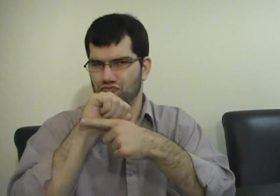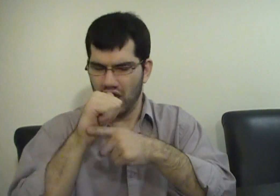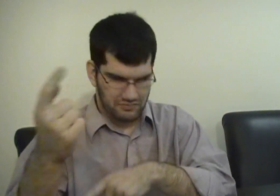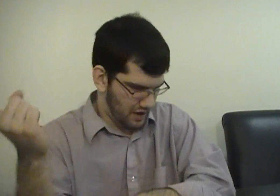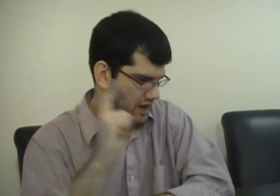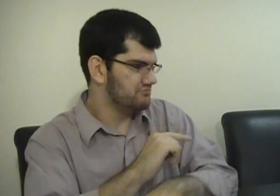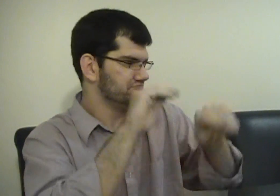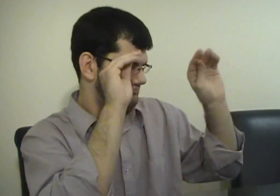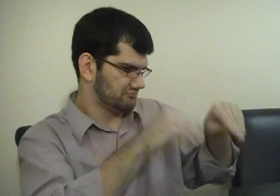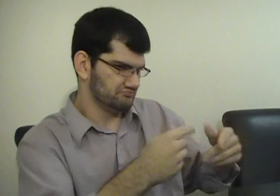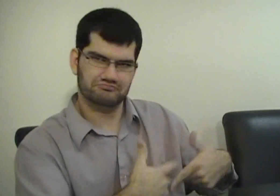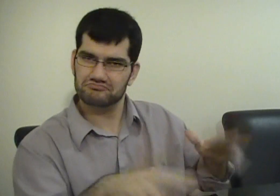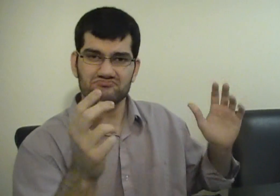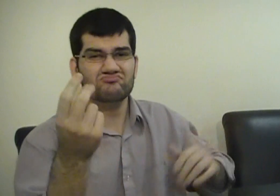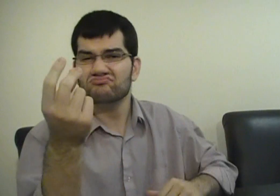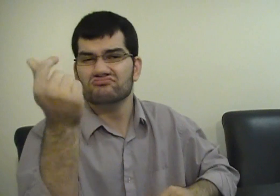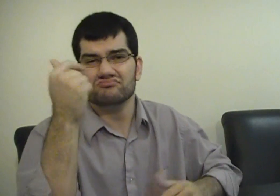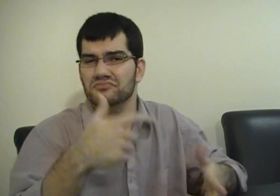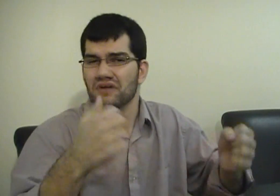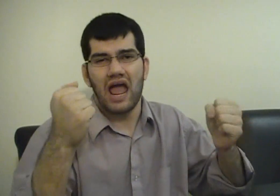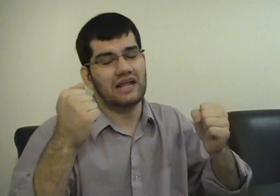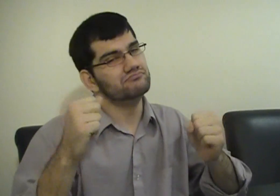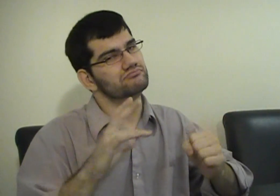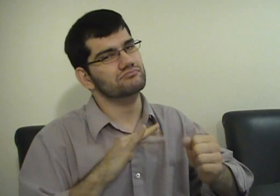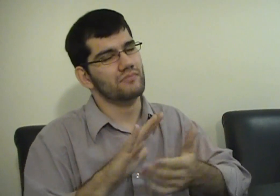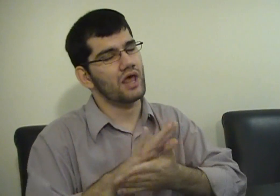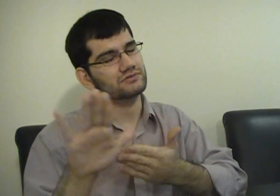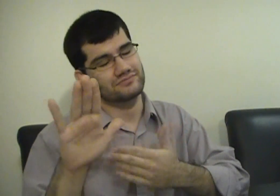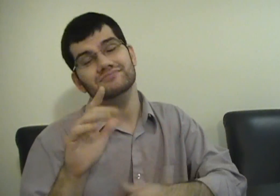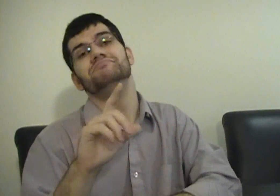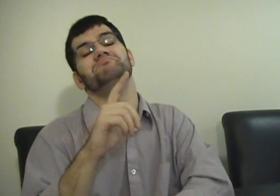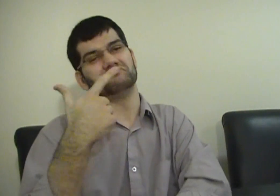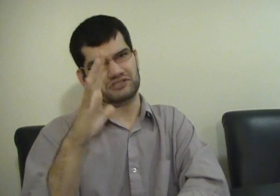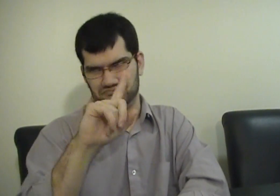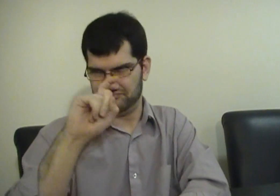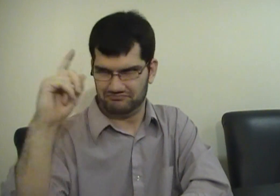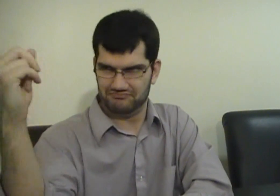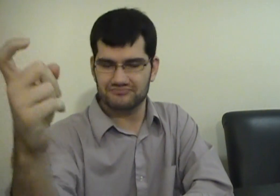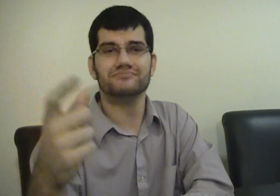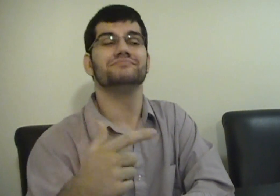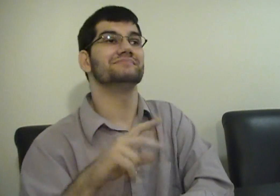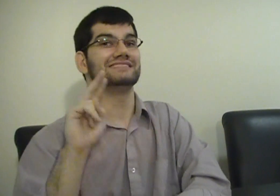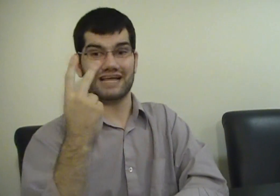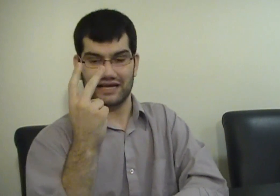So the trainer did come and install nTouch PC on my laptop quickly, which was nice.